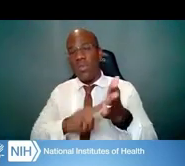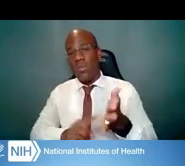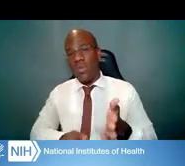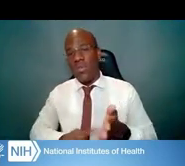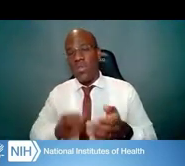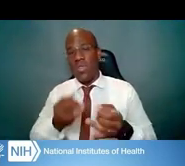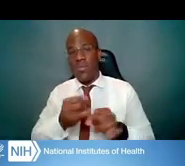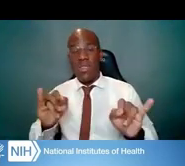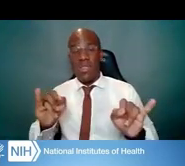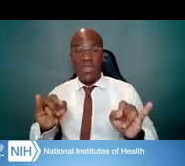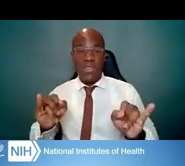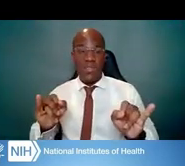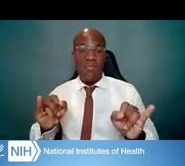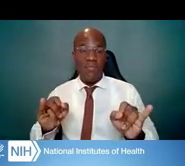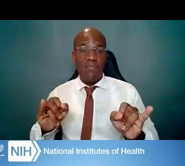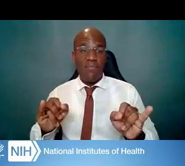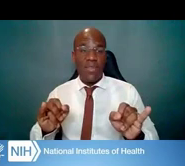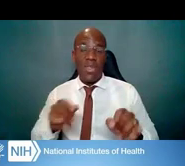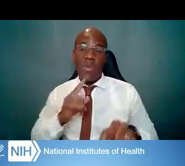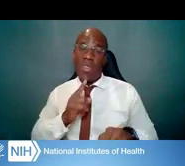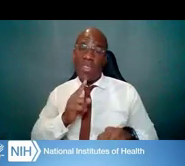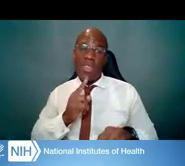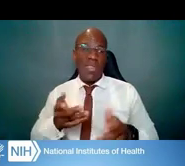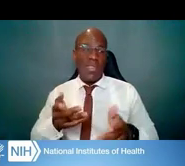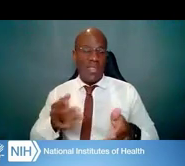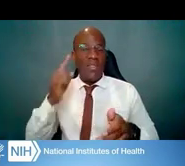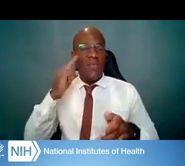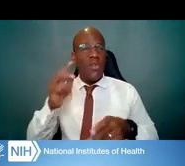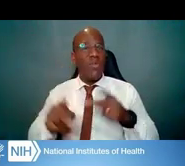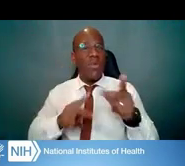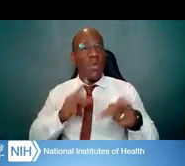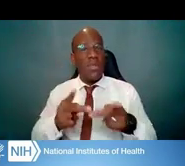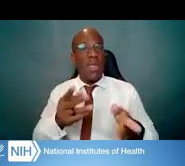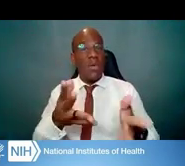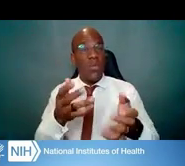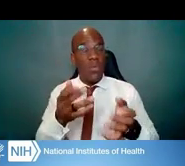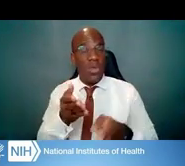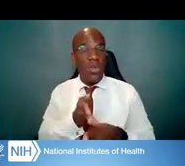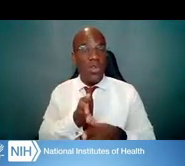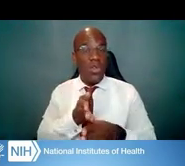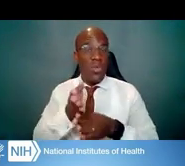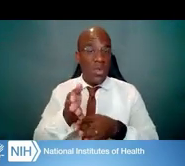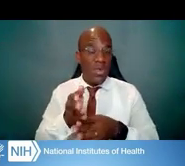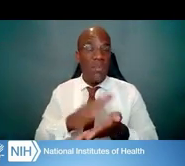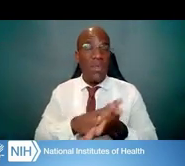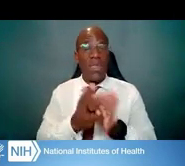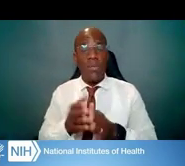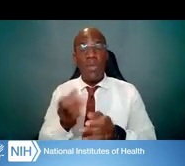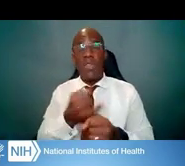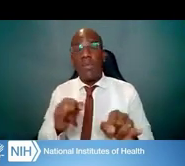And they really are for people who want a career as an independent scientific investigator;